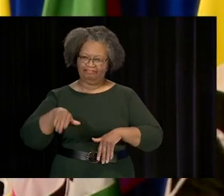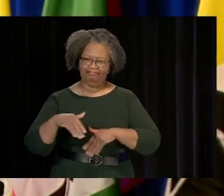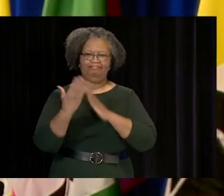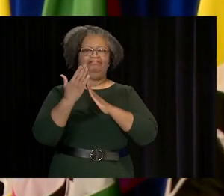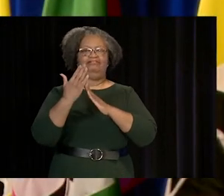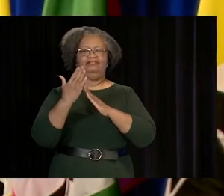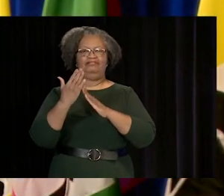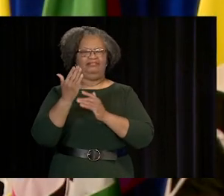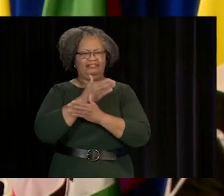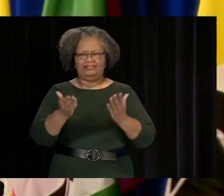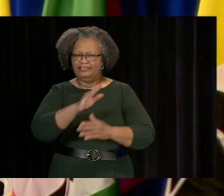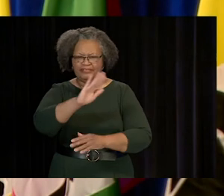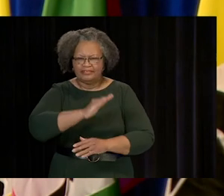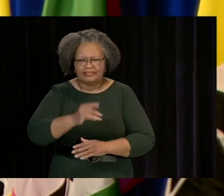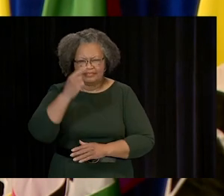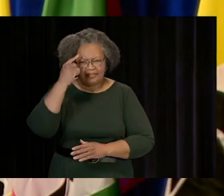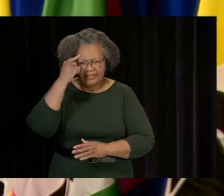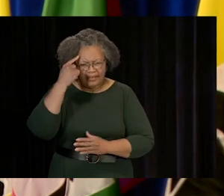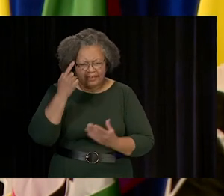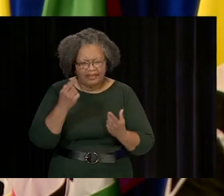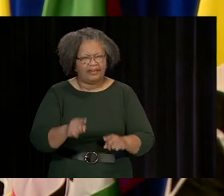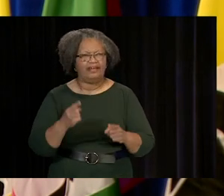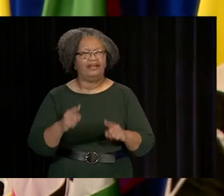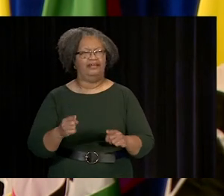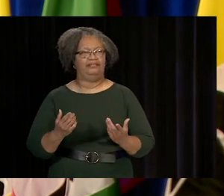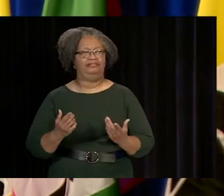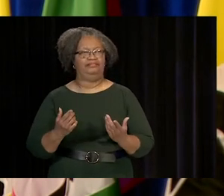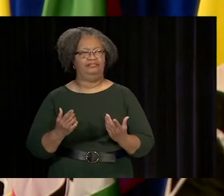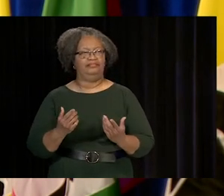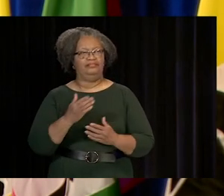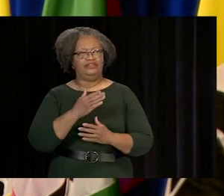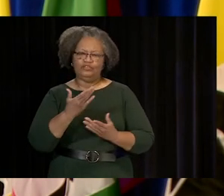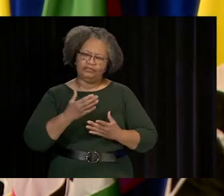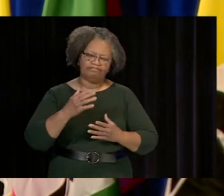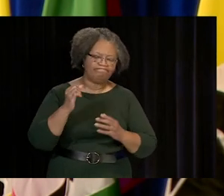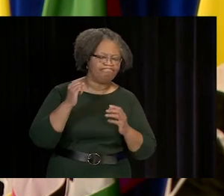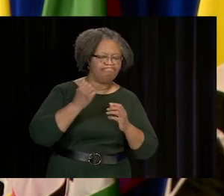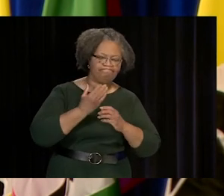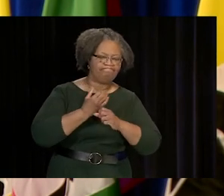YOU'VE RISEN AGAINST UNPRECEDENTED ODDS, AND WE SALUTE YOU.